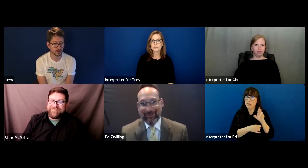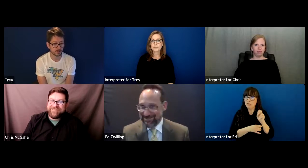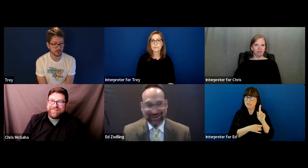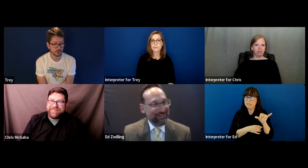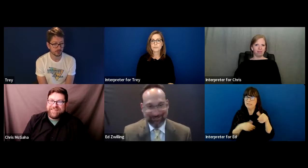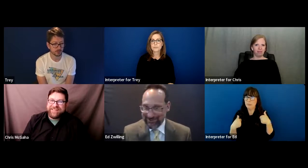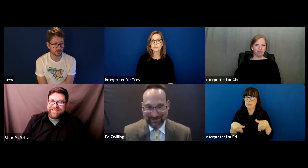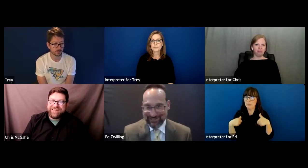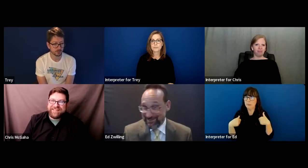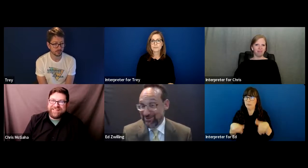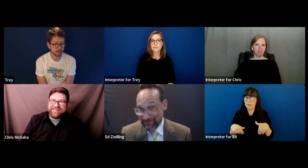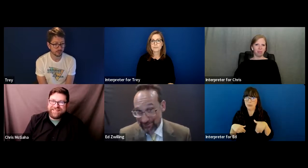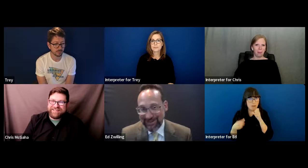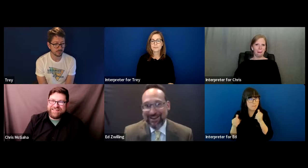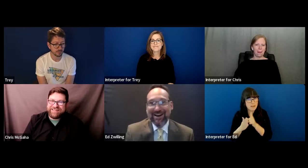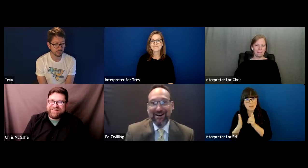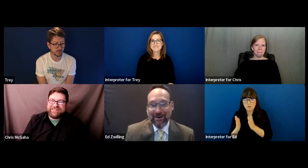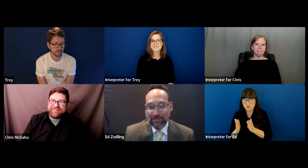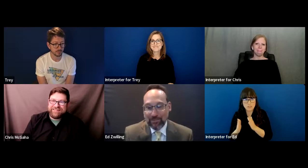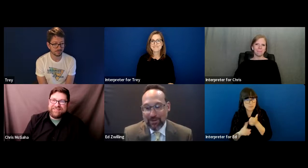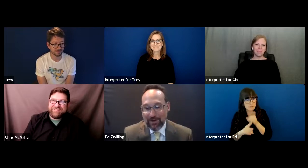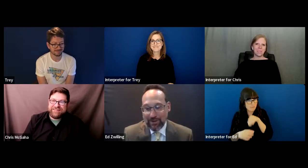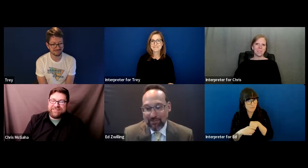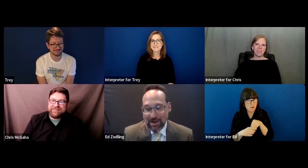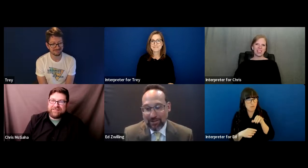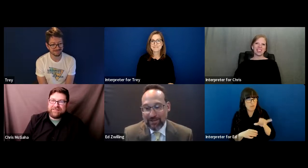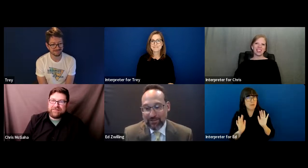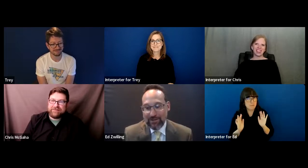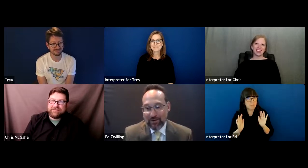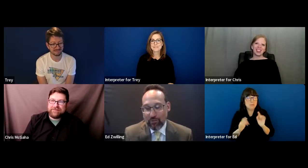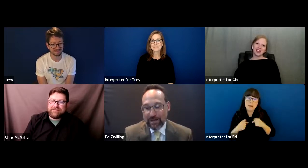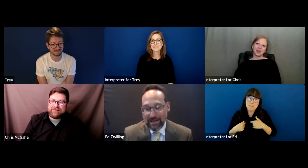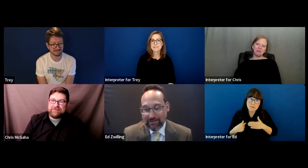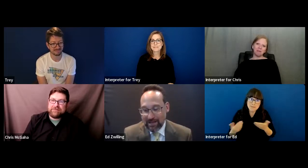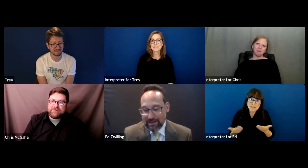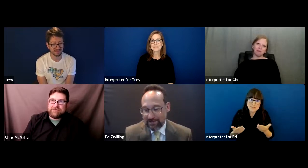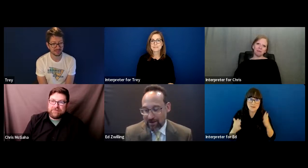there's not a lot of attorneys that do do, but I'm glad to be here and hopefully I can